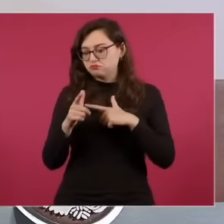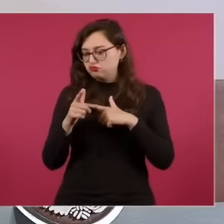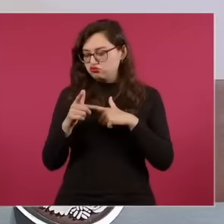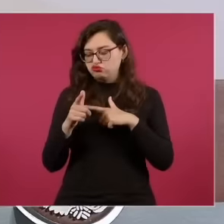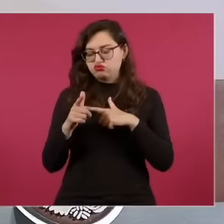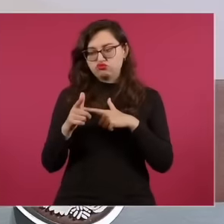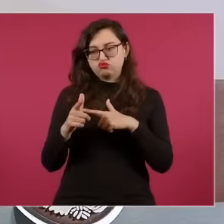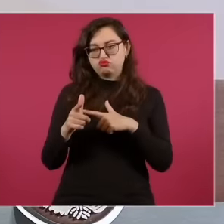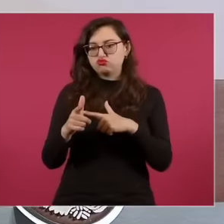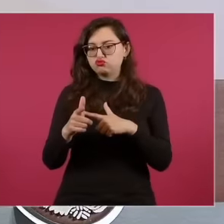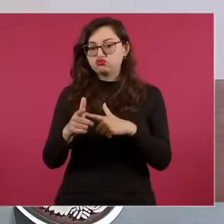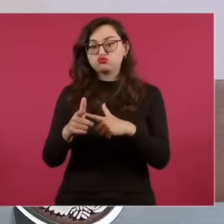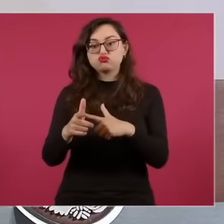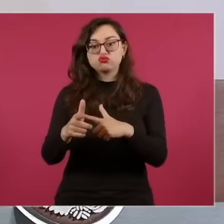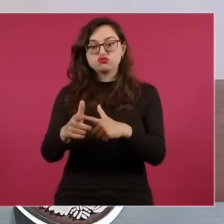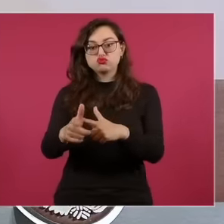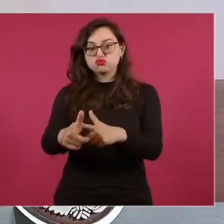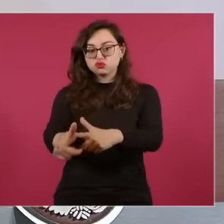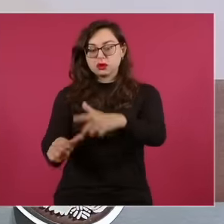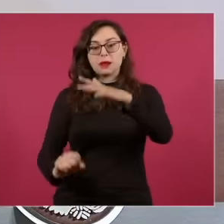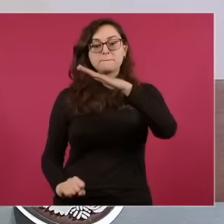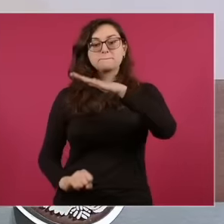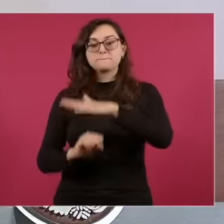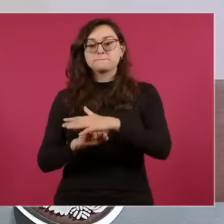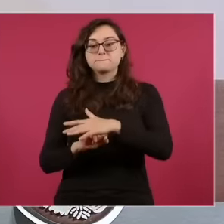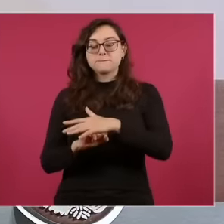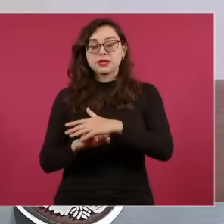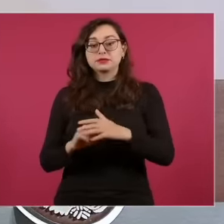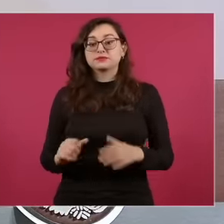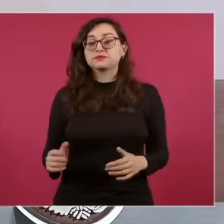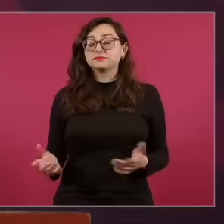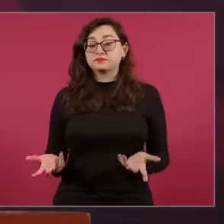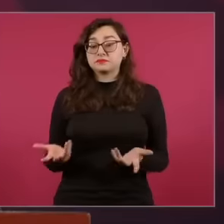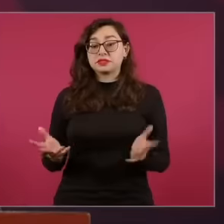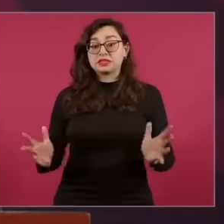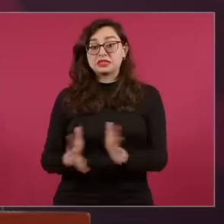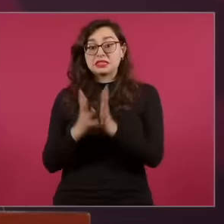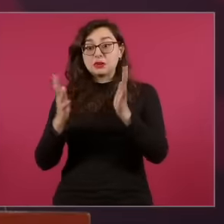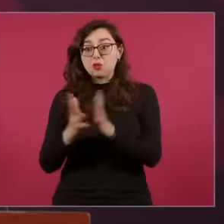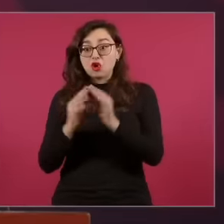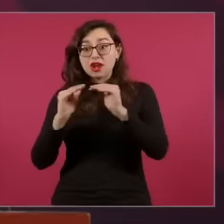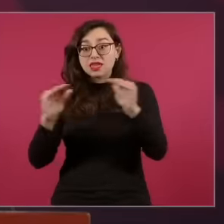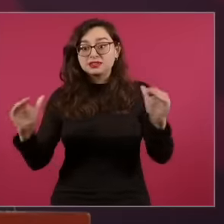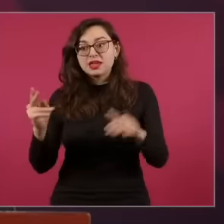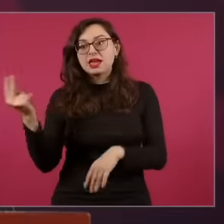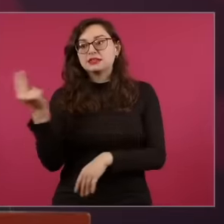are the basis of our democracy without information there is no democracy without information there is no freedom